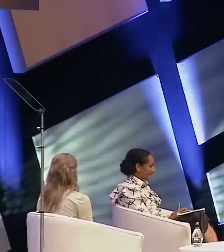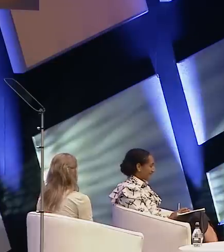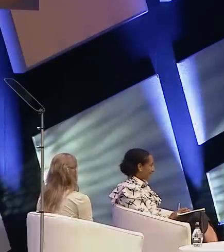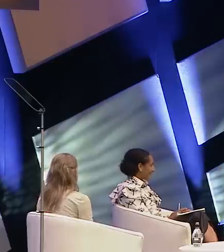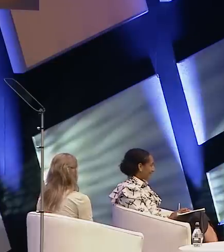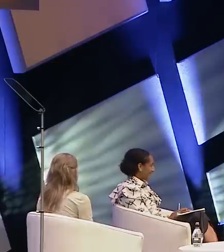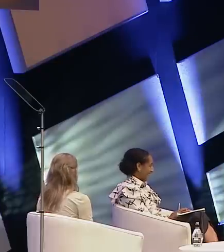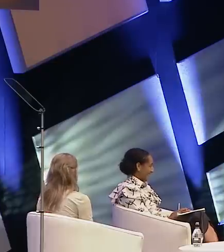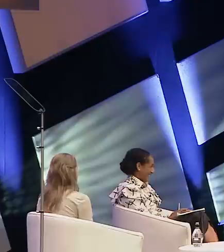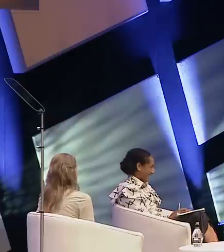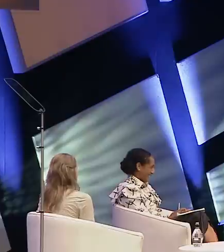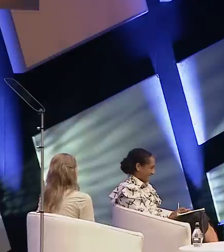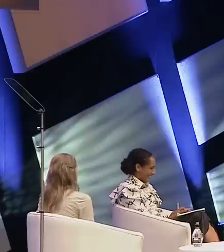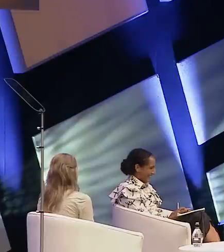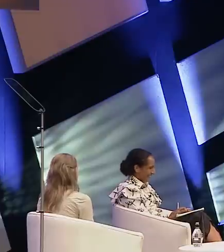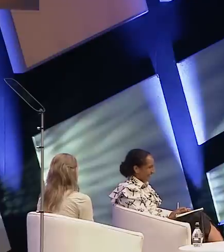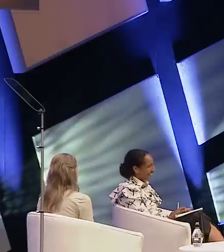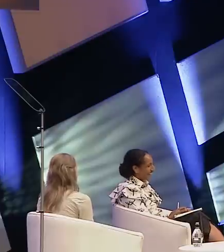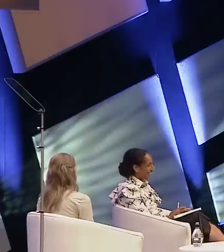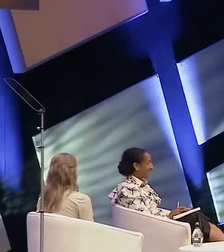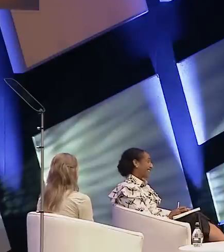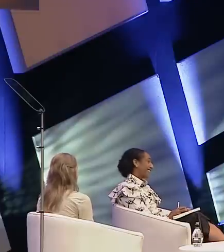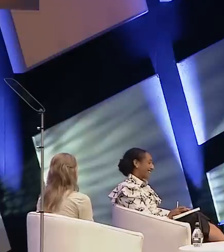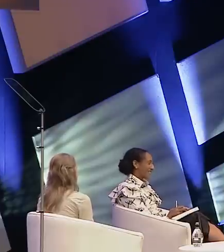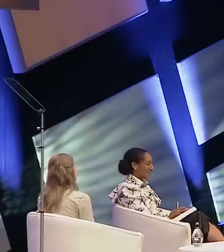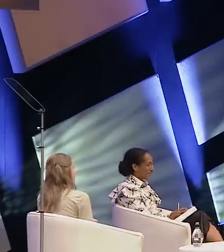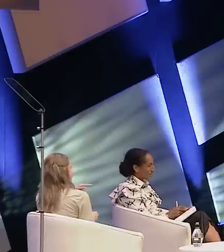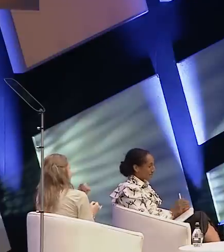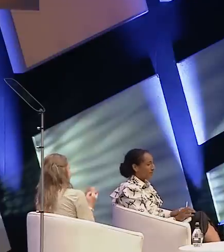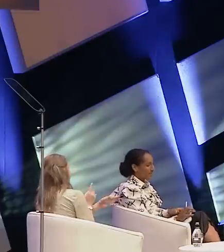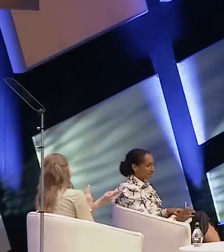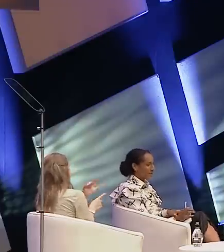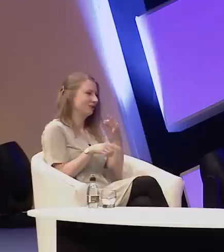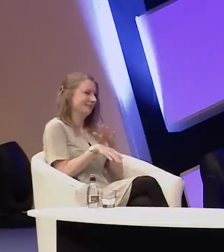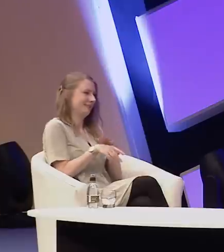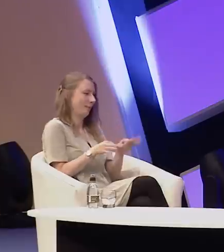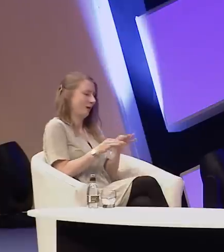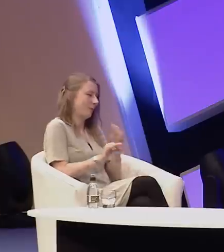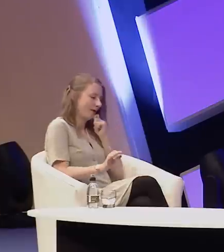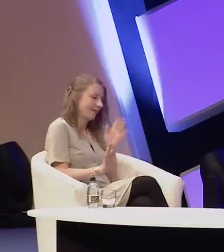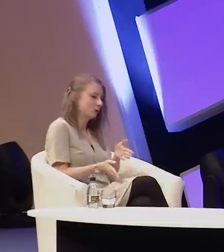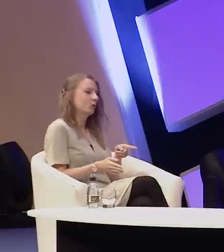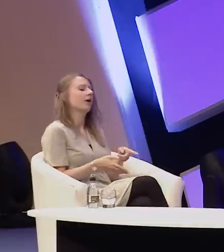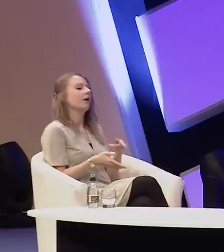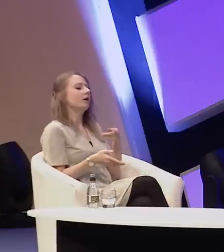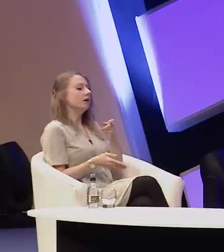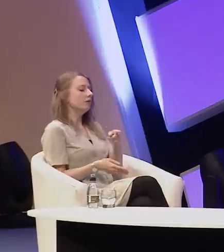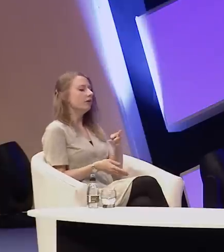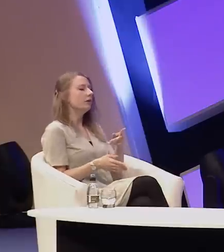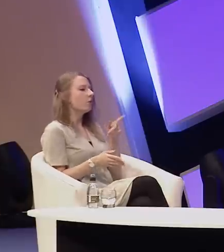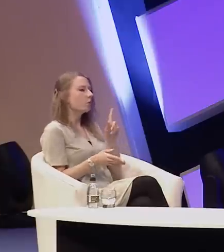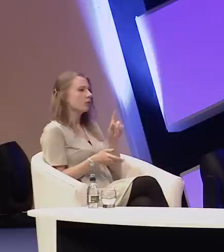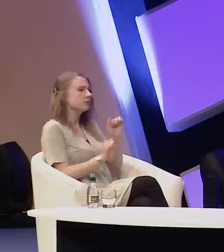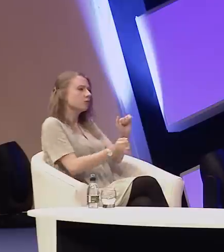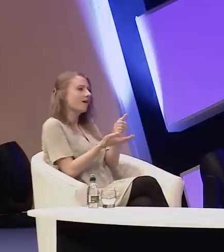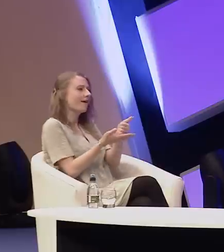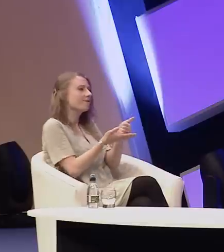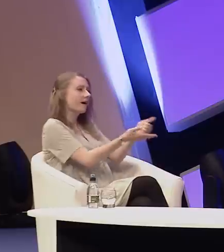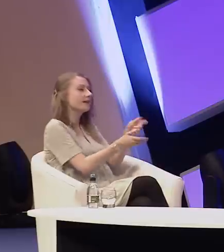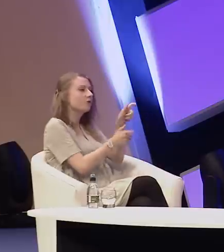I think this is the last question we've got time for but it's a good one: "what advice do you have for people with invisible